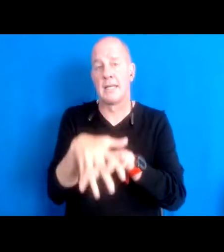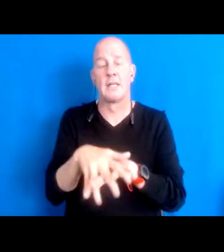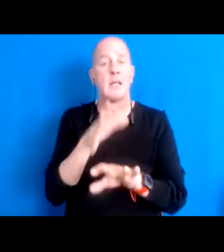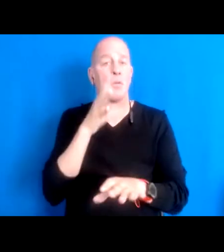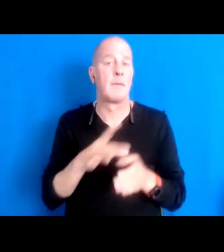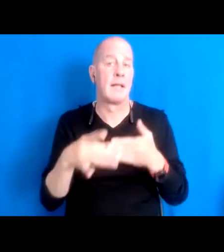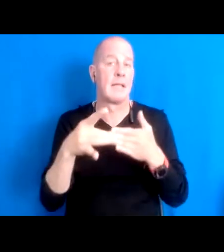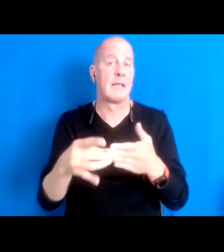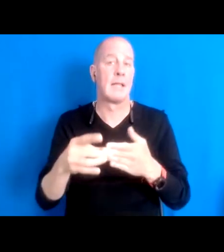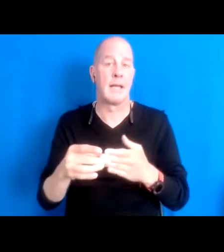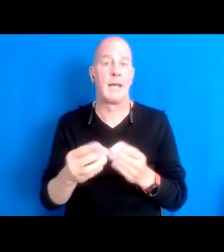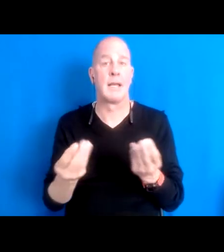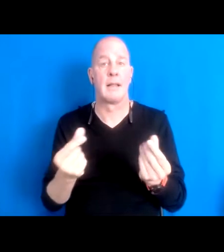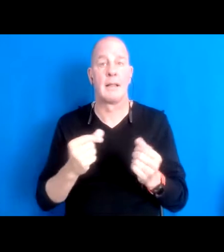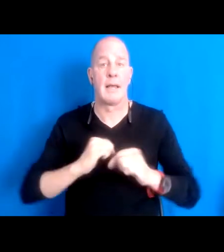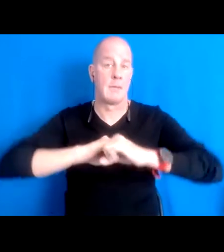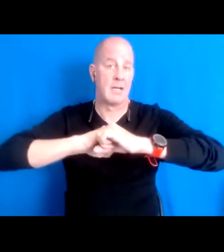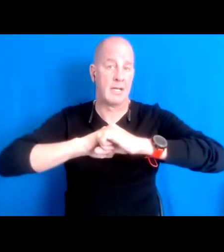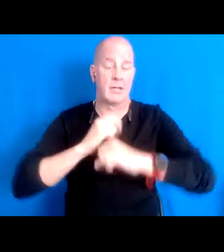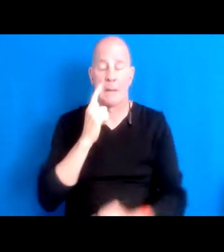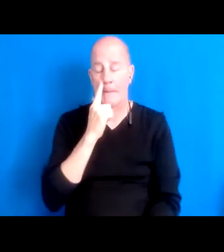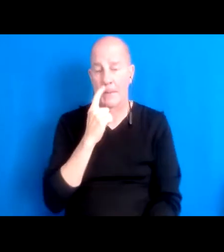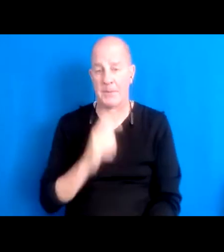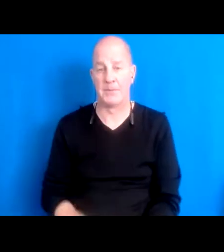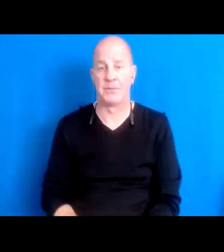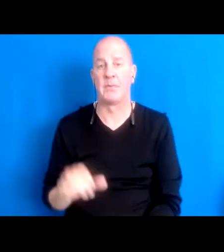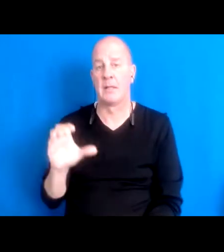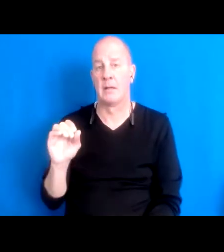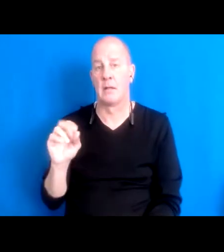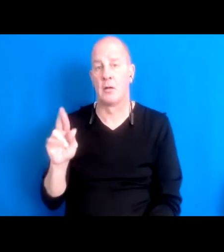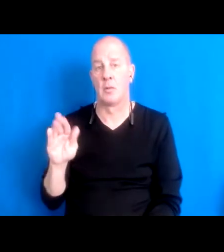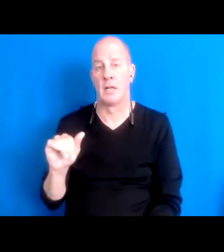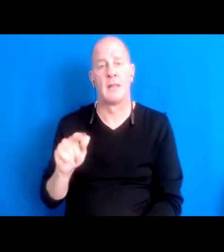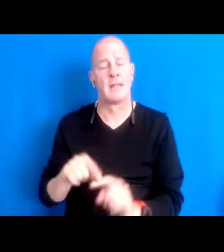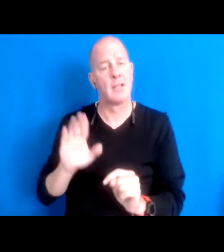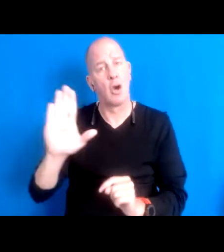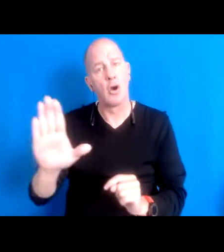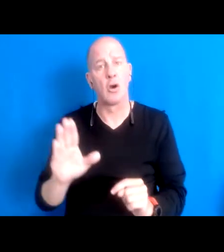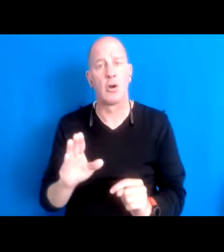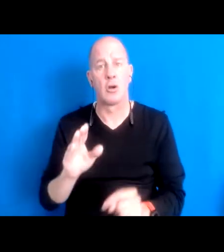I'm here in Oakland and. So, Kareena This is her ancestral land but you know she's just shown a banner.